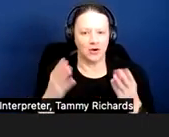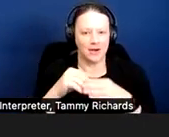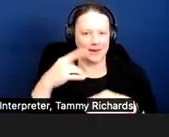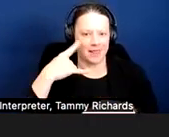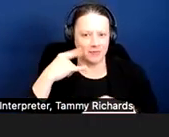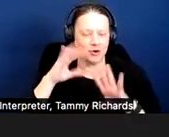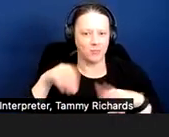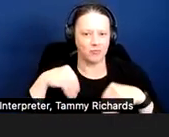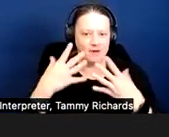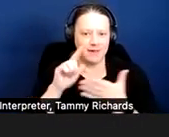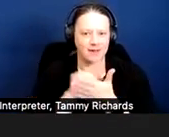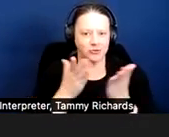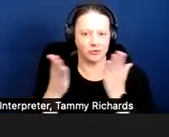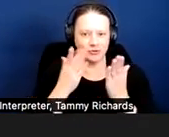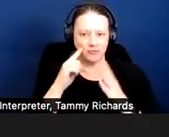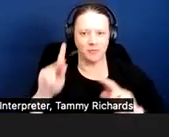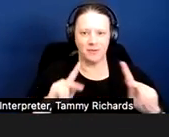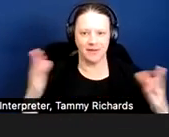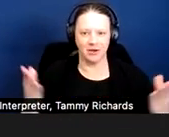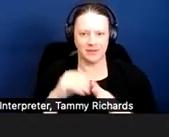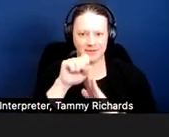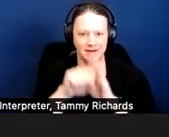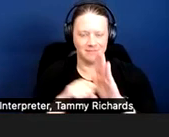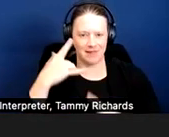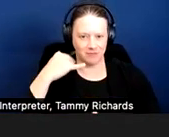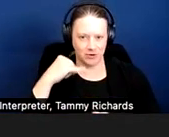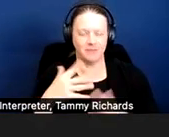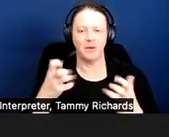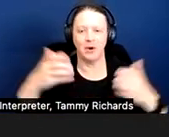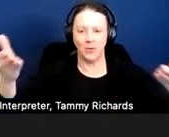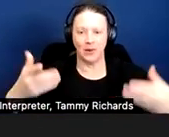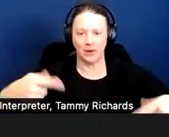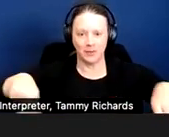And I want to welcome you to the webinar today, where we're going to be talking about reasonable